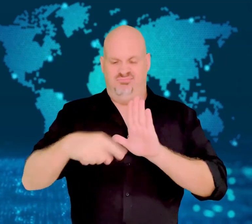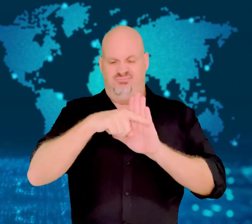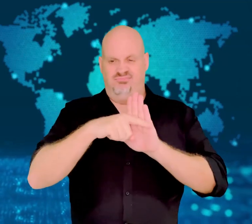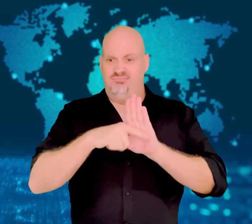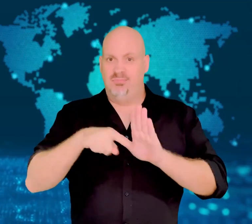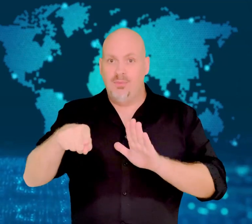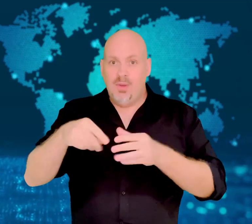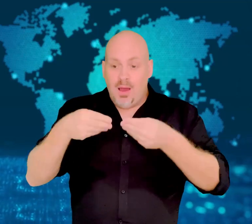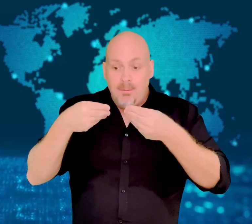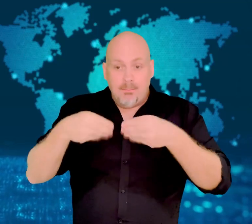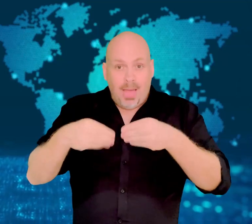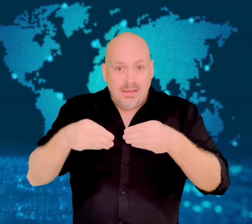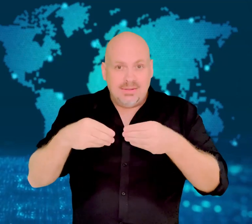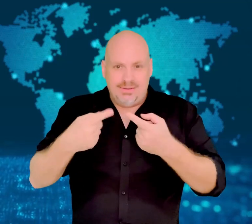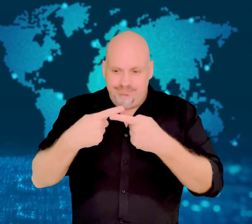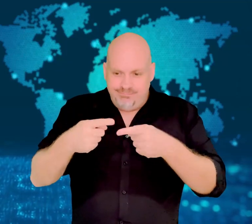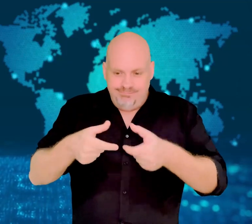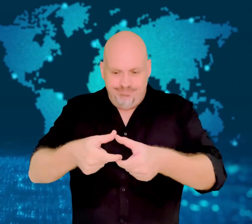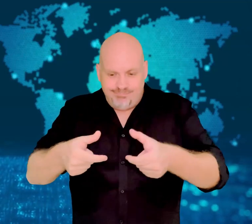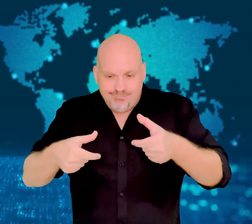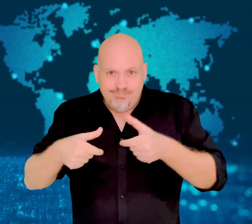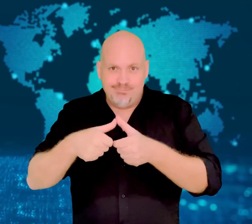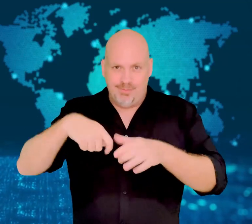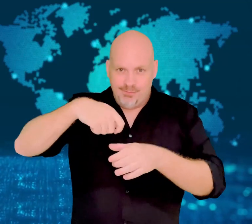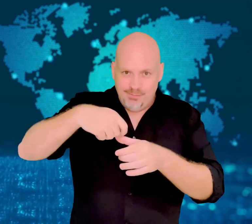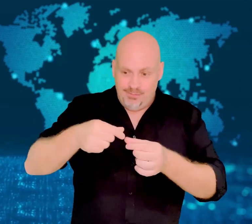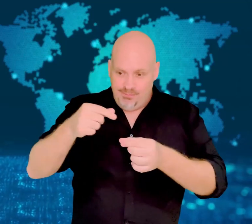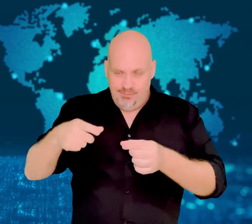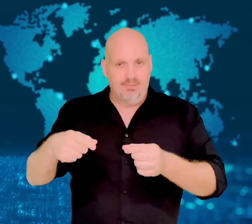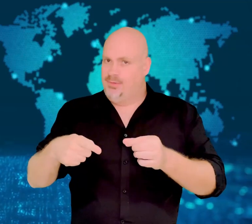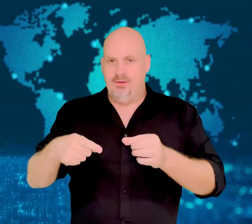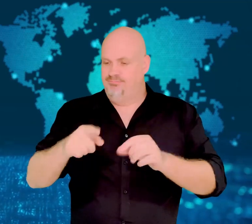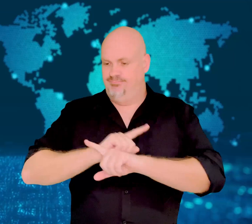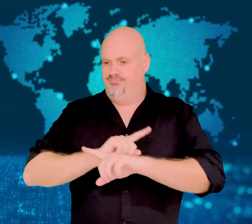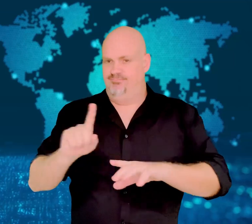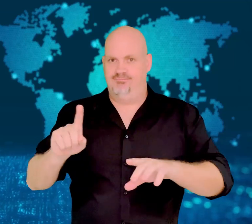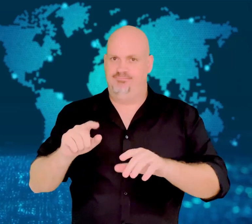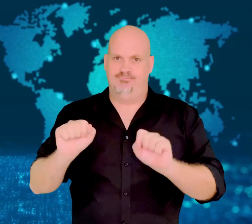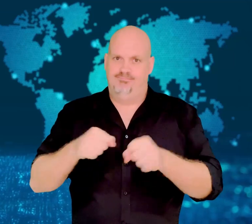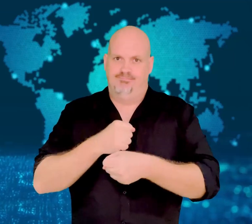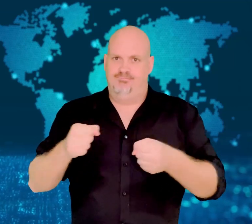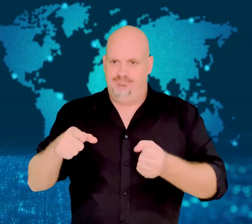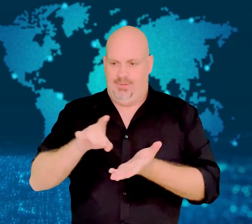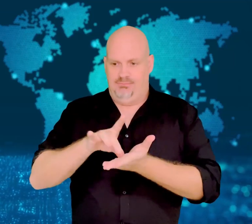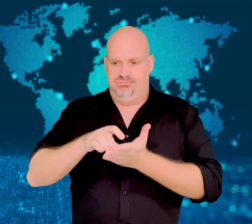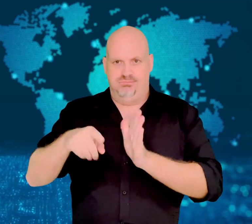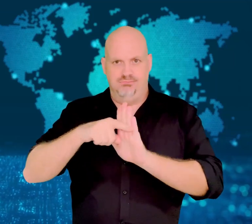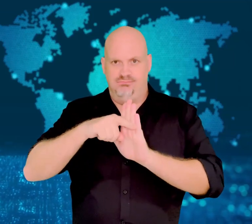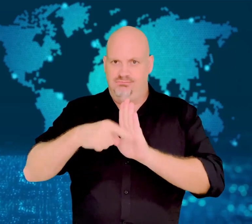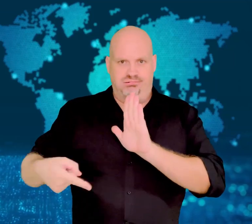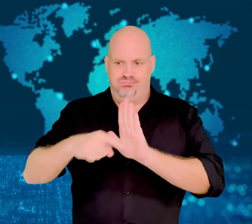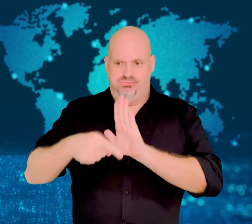NSW will now ban a variety of single-use plastics - including plastic straws,